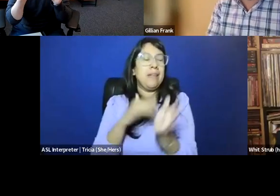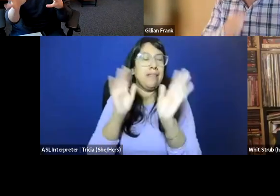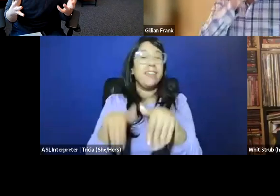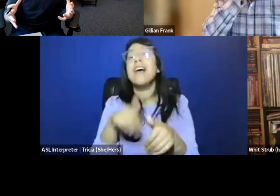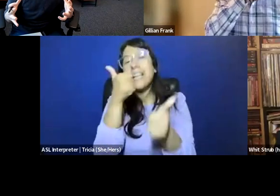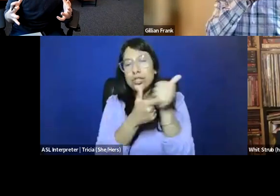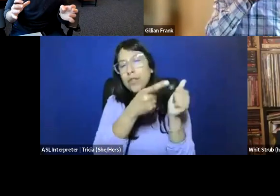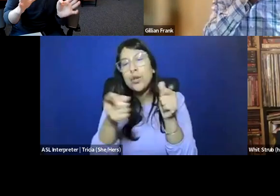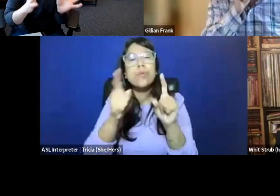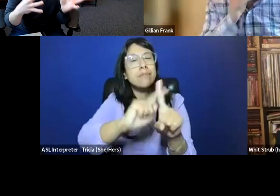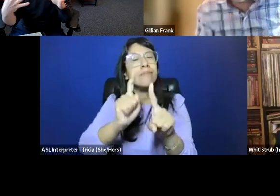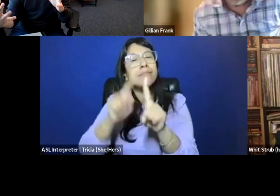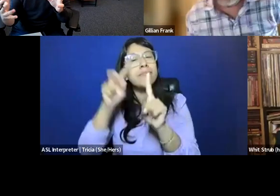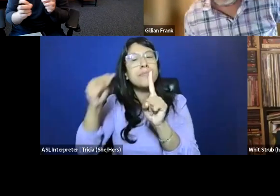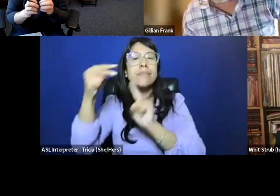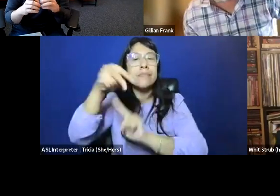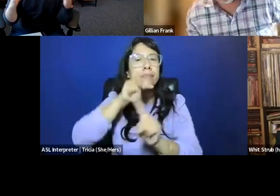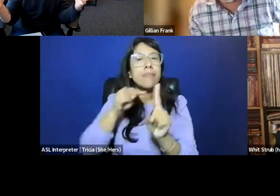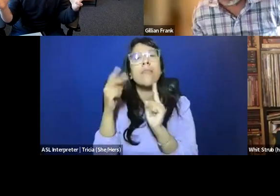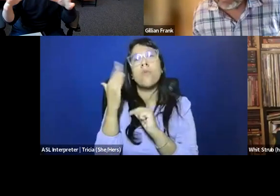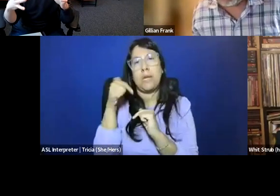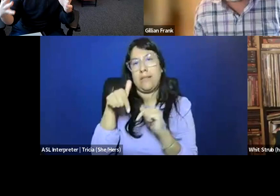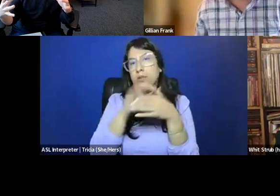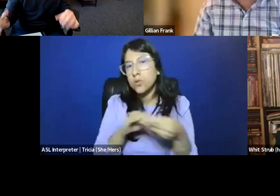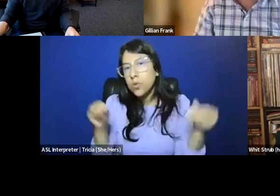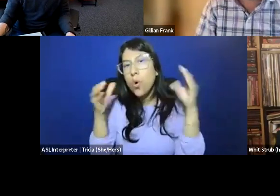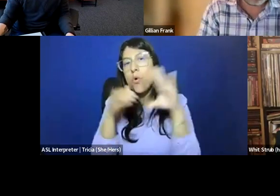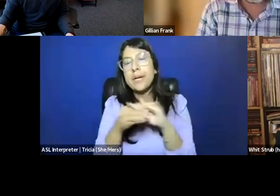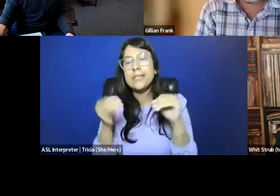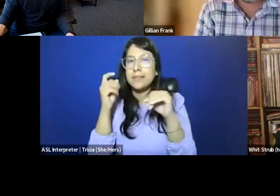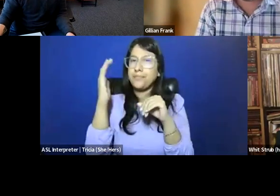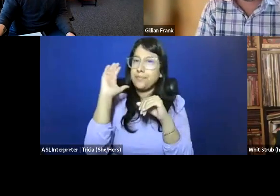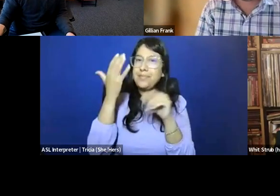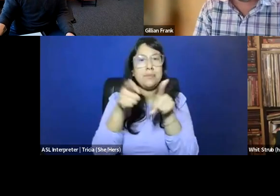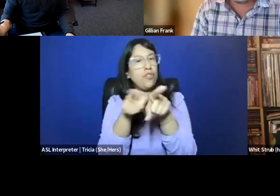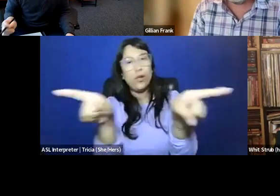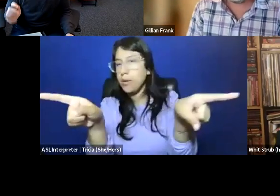each of you kind of hit on a different sort of aspect of why the stories have been portrayed as diversion.